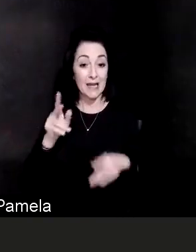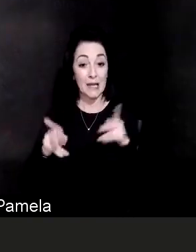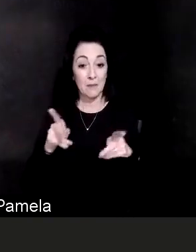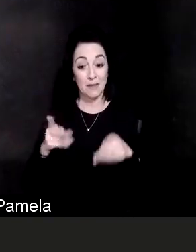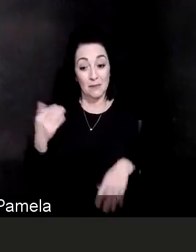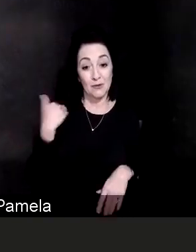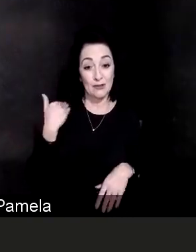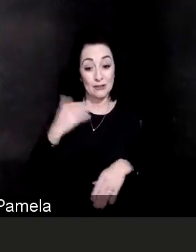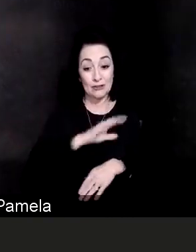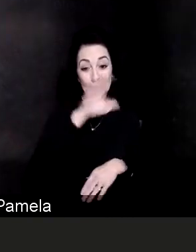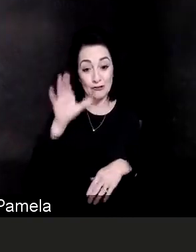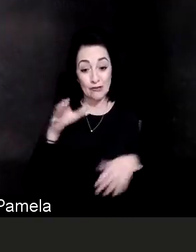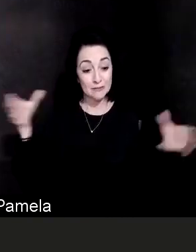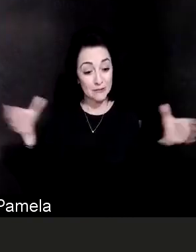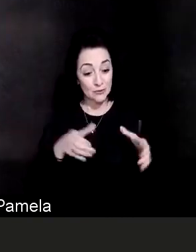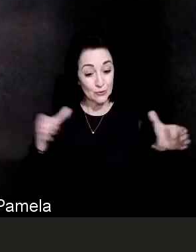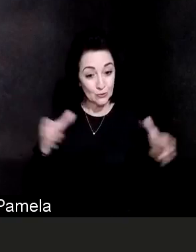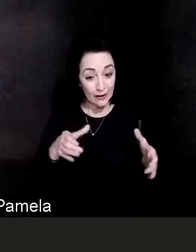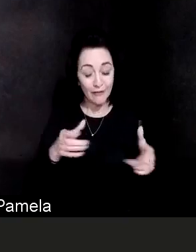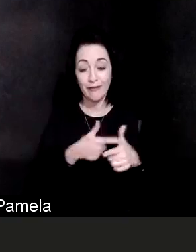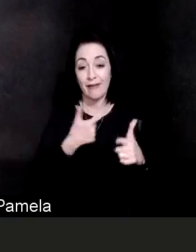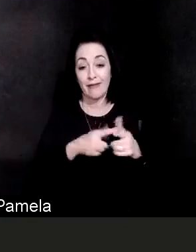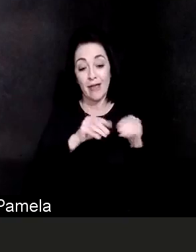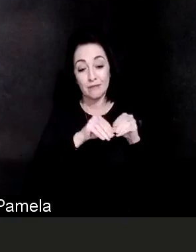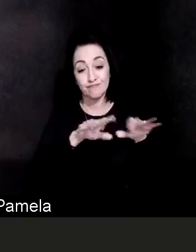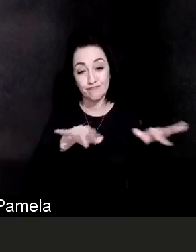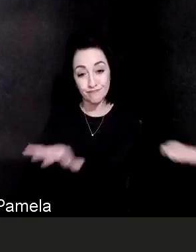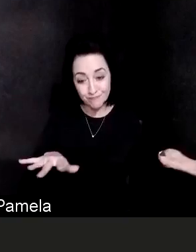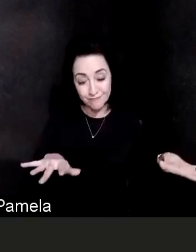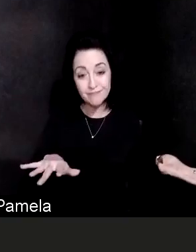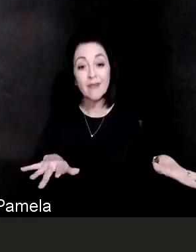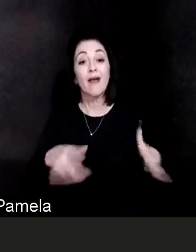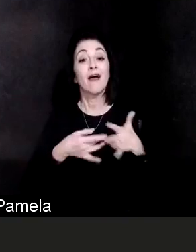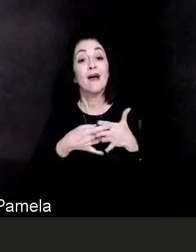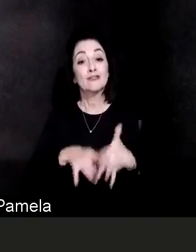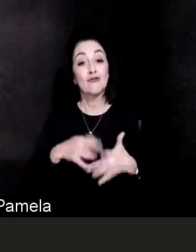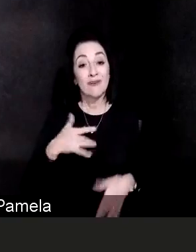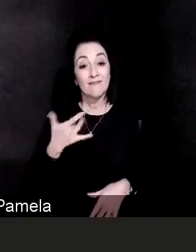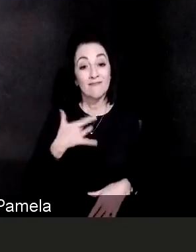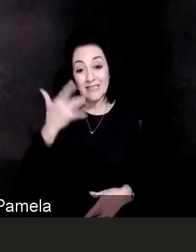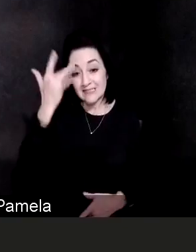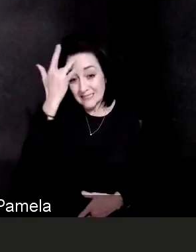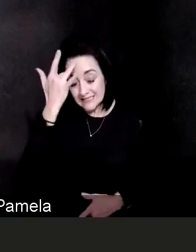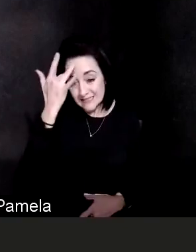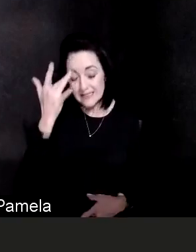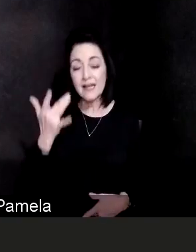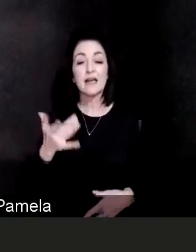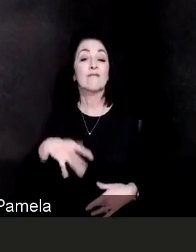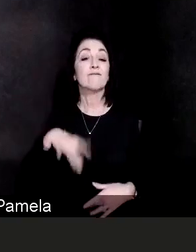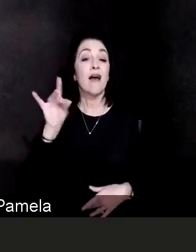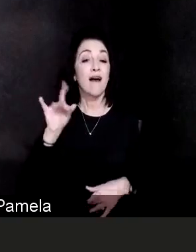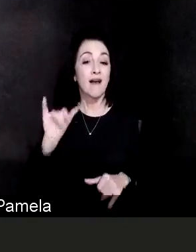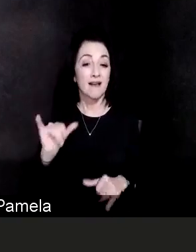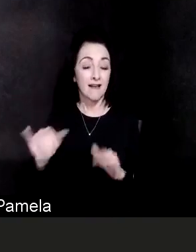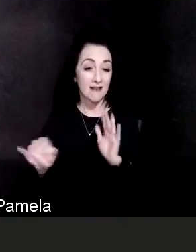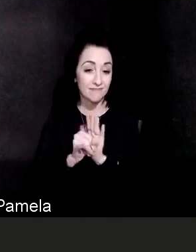over the next couple of weeks as people who might've been infected or exposed between Christmas and the New Year season